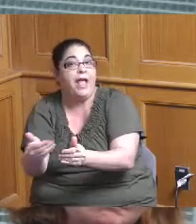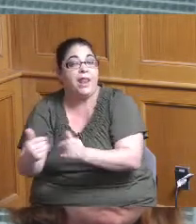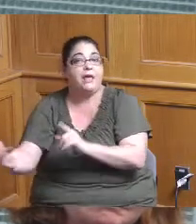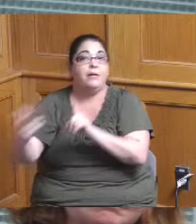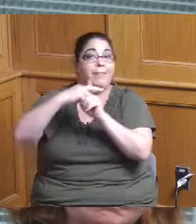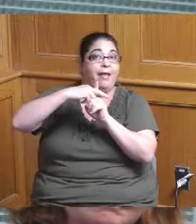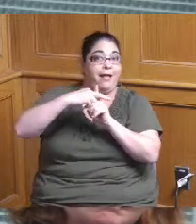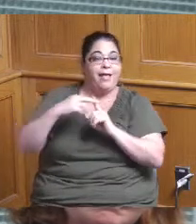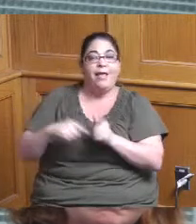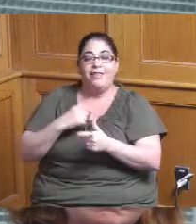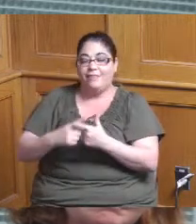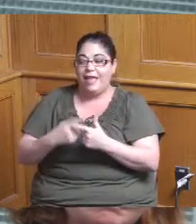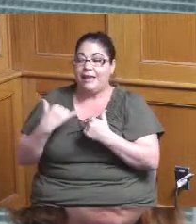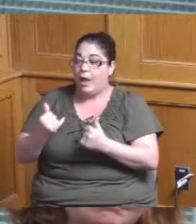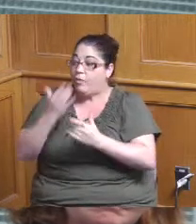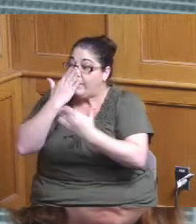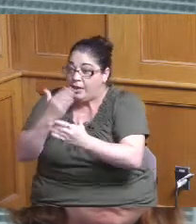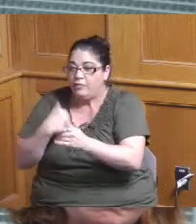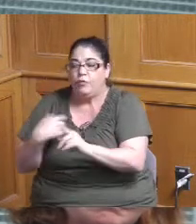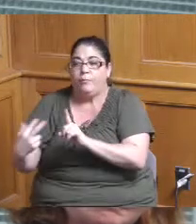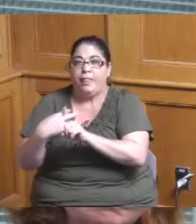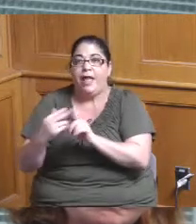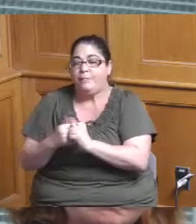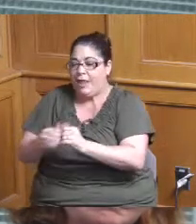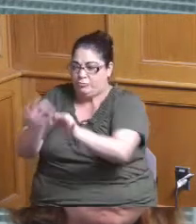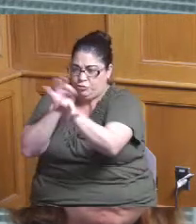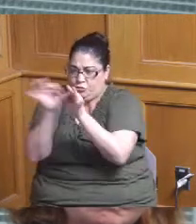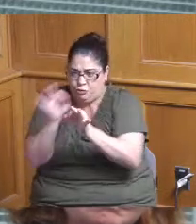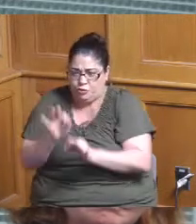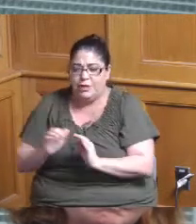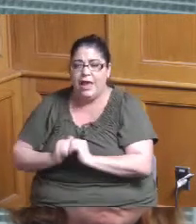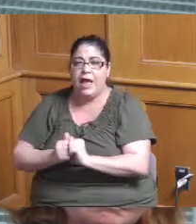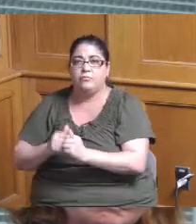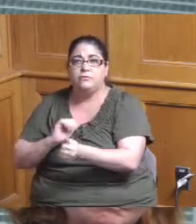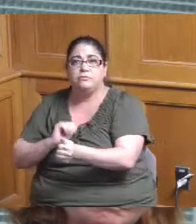we're not helping them through this impact grant but we are working with Planning and Development